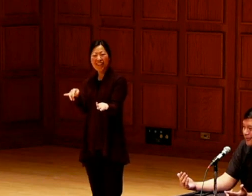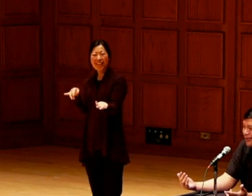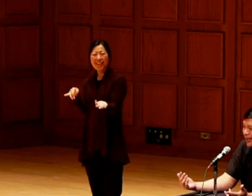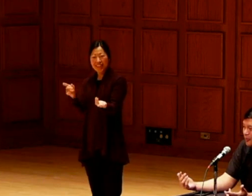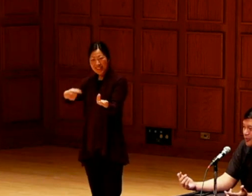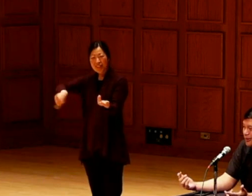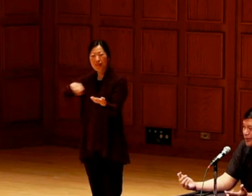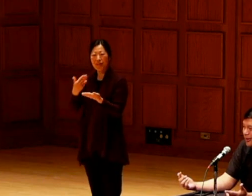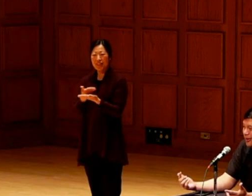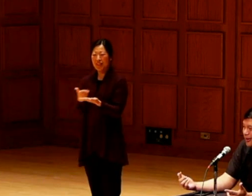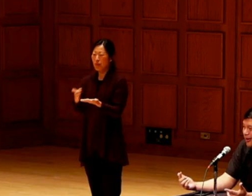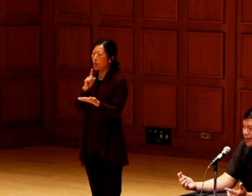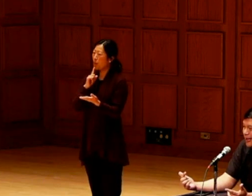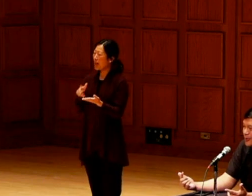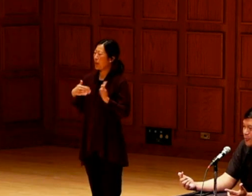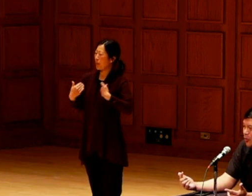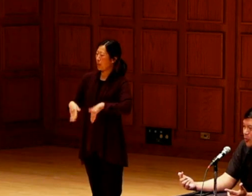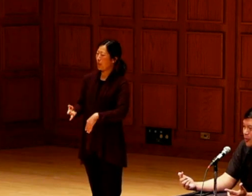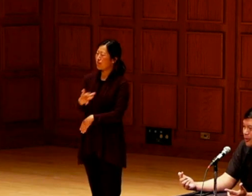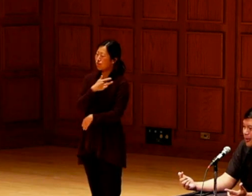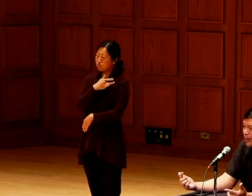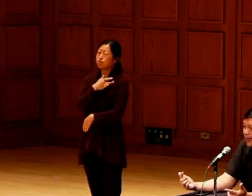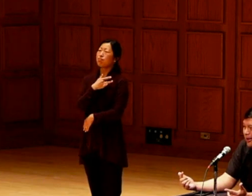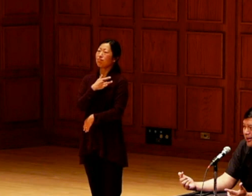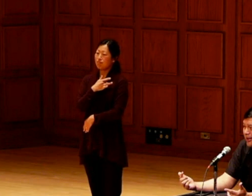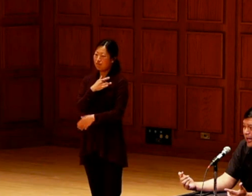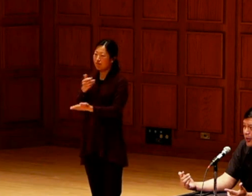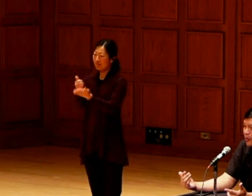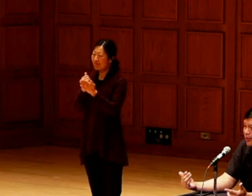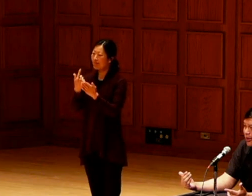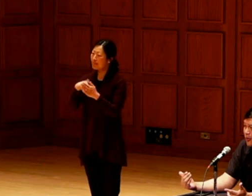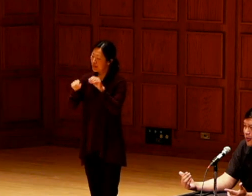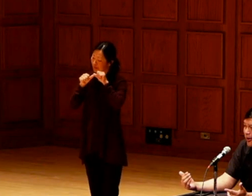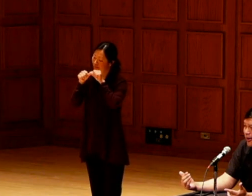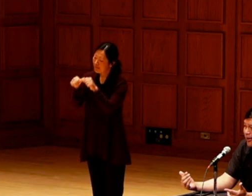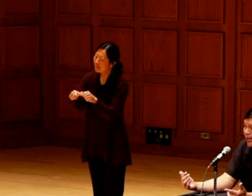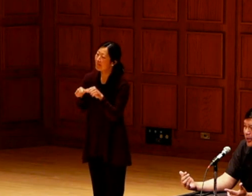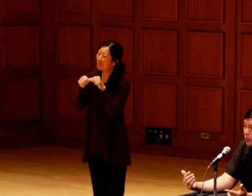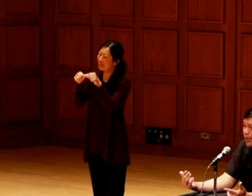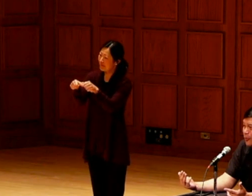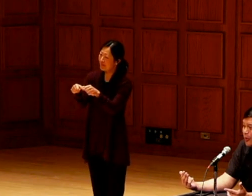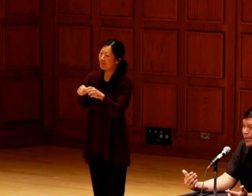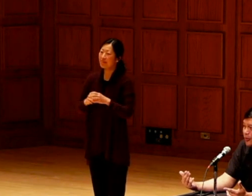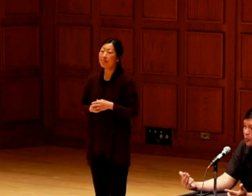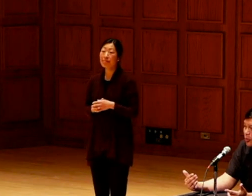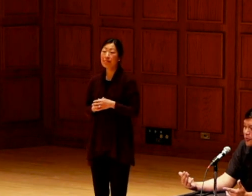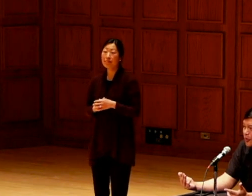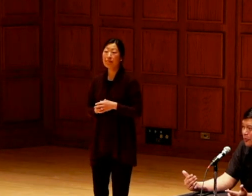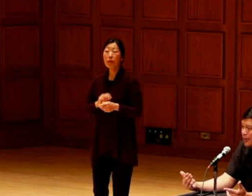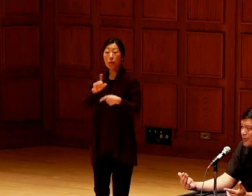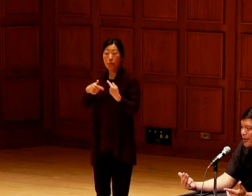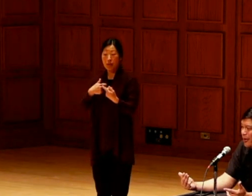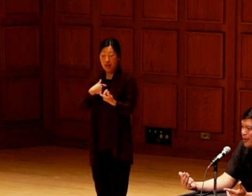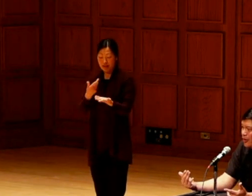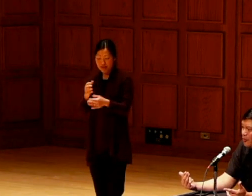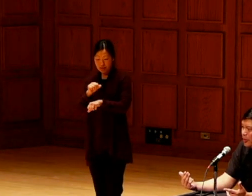class. It is those kinds of things; right? That really keeps me going and, you know, then when I get to work